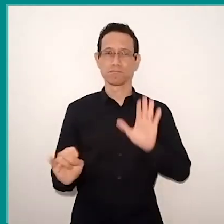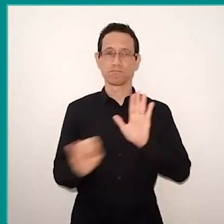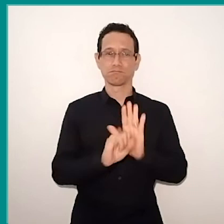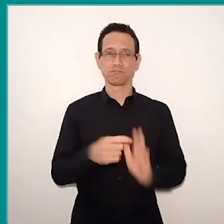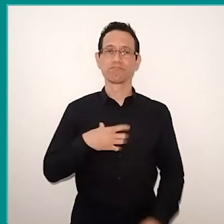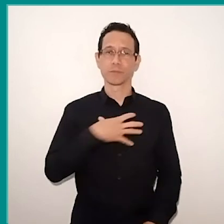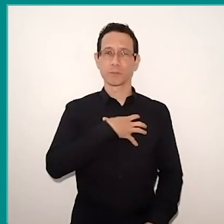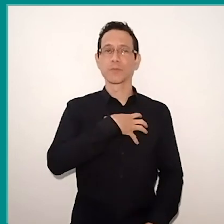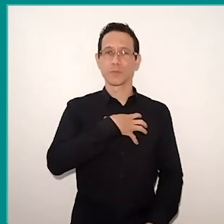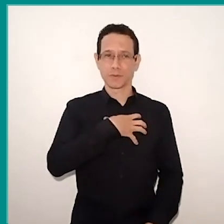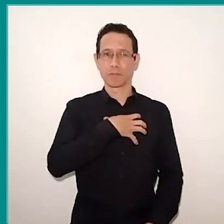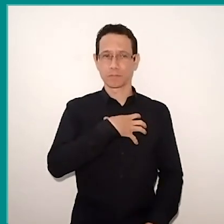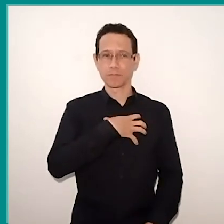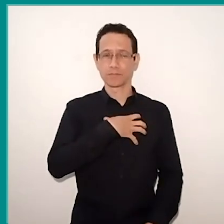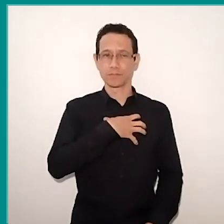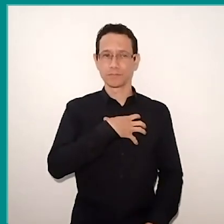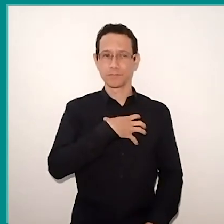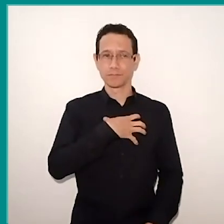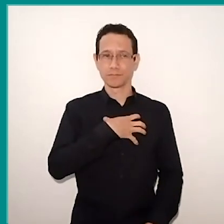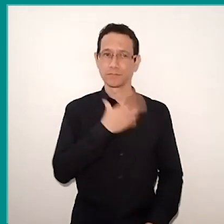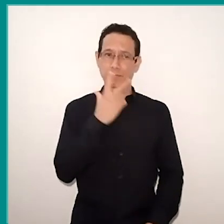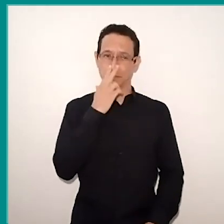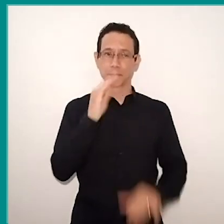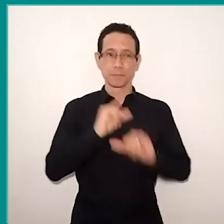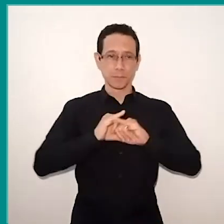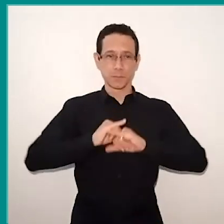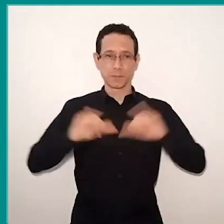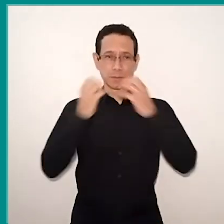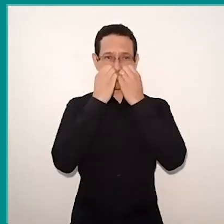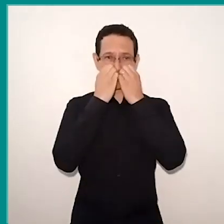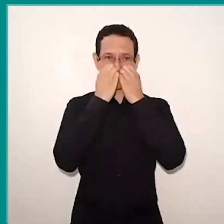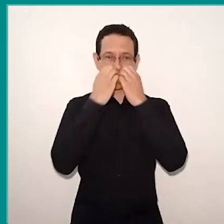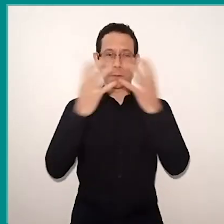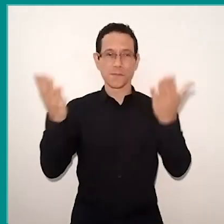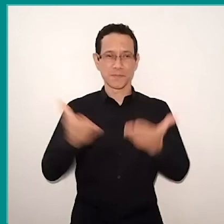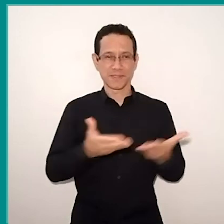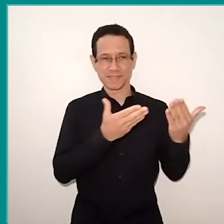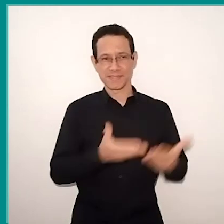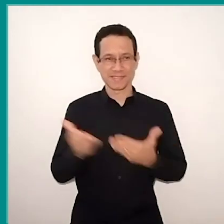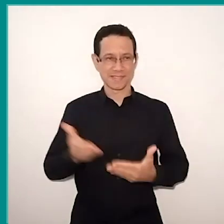and I want wish everyone a welcome. Returning. It's an honor to have you all here